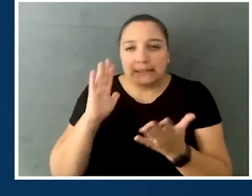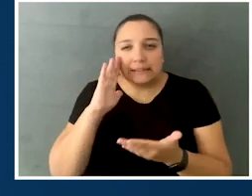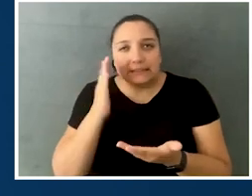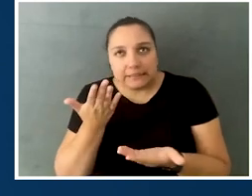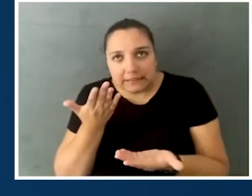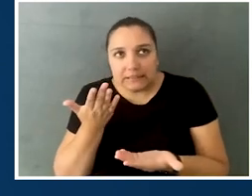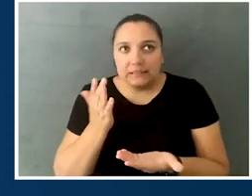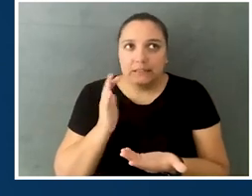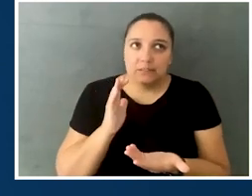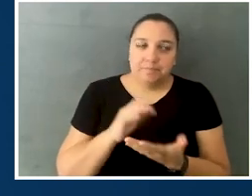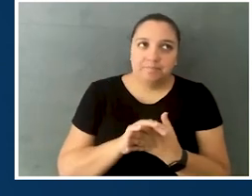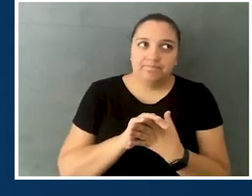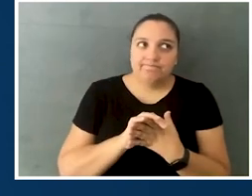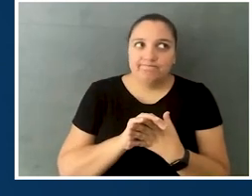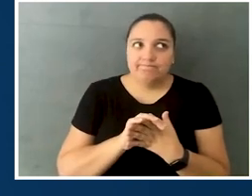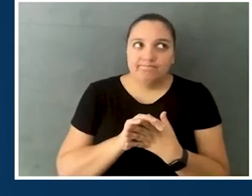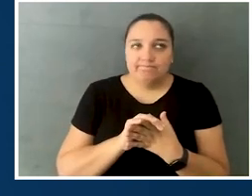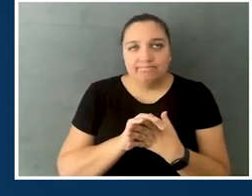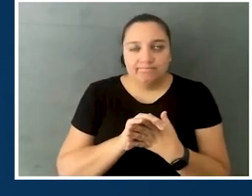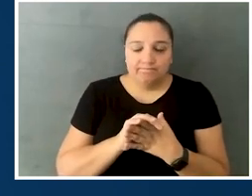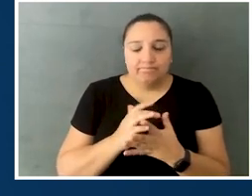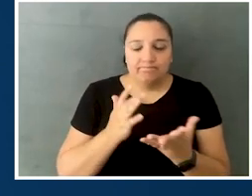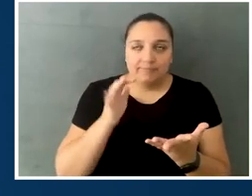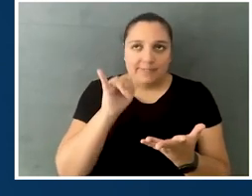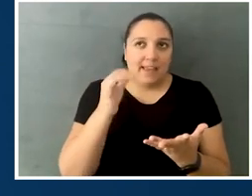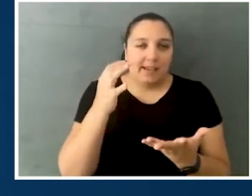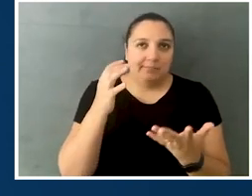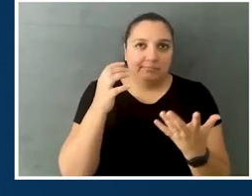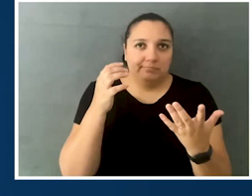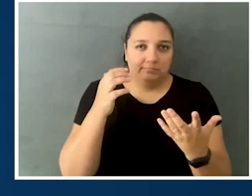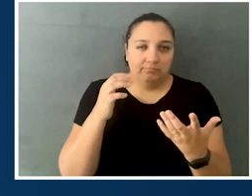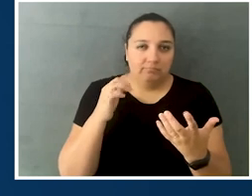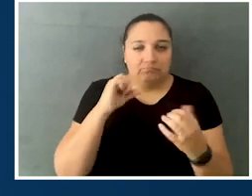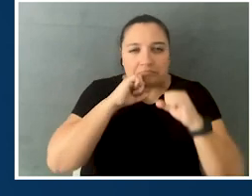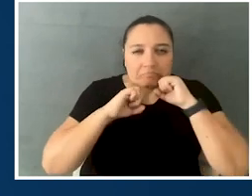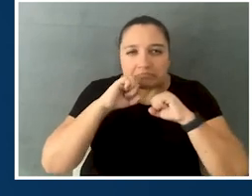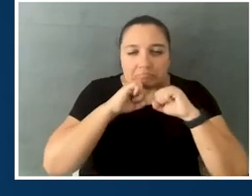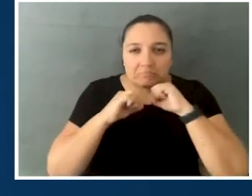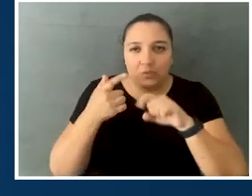I wanna say unfortunate, but, really, as difficult as they were in high school, prepared you for what you would be